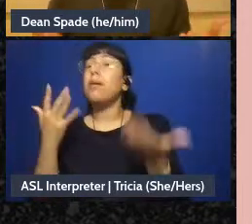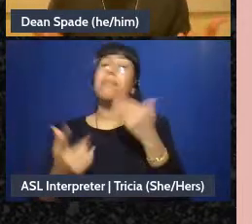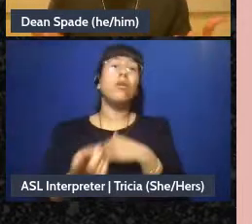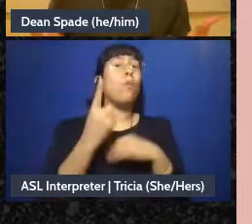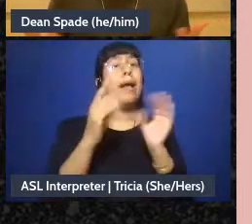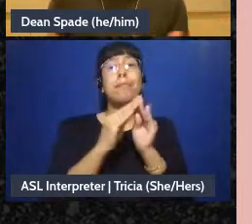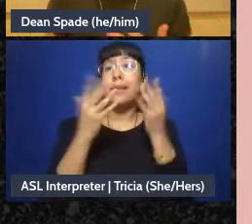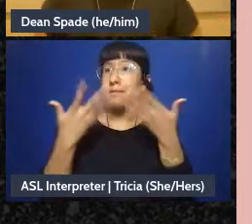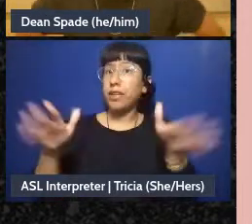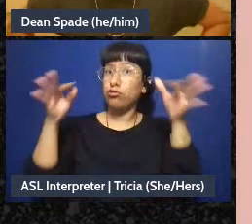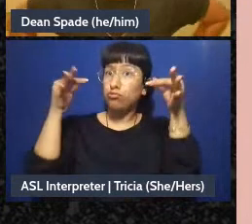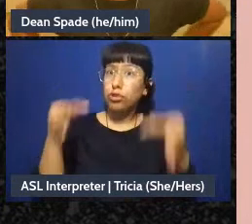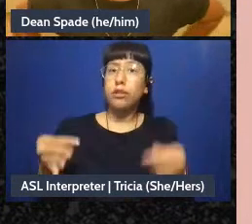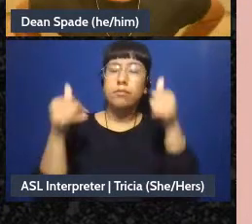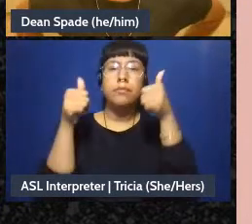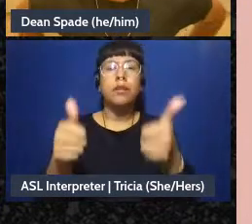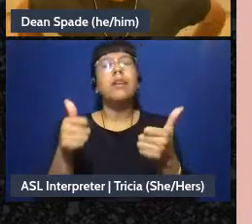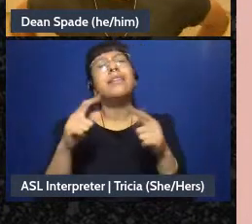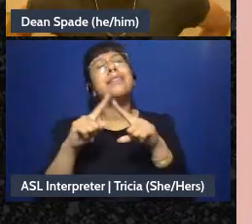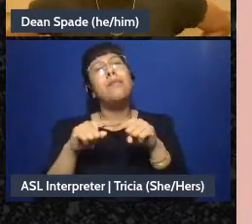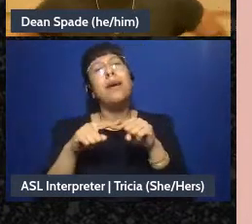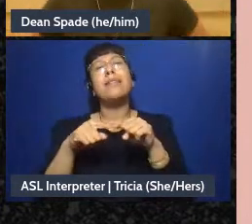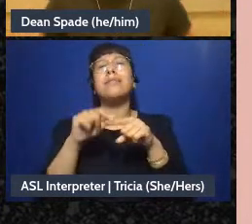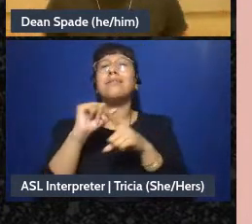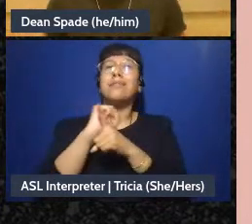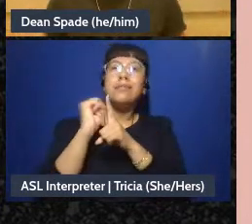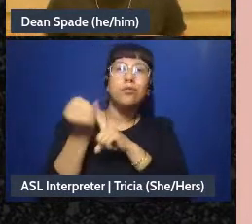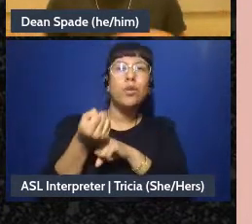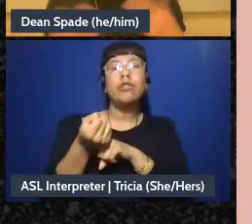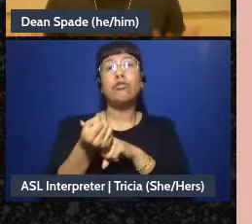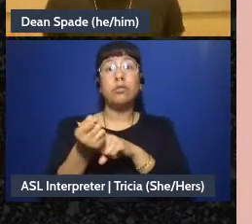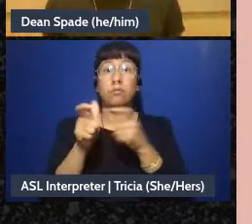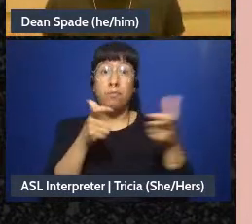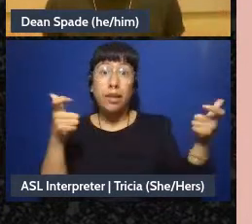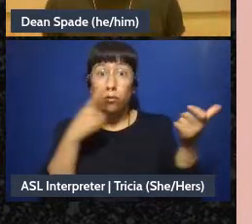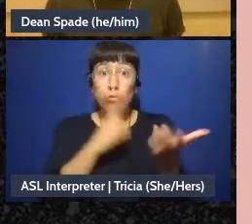this thing is and is the research needed and, you know, did we-while we were discussing it did we